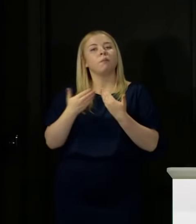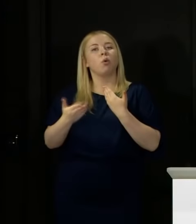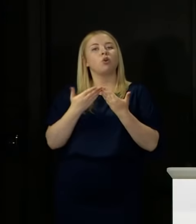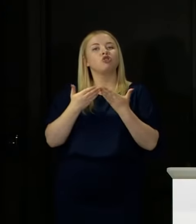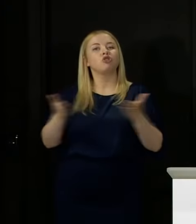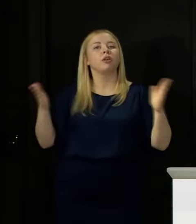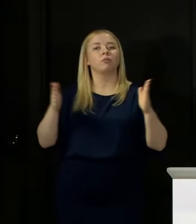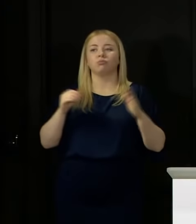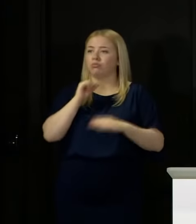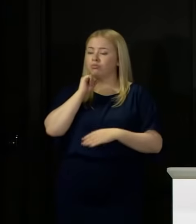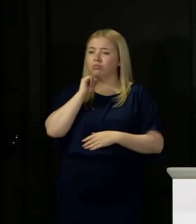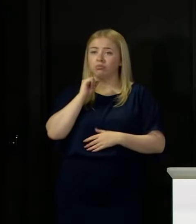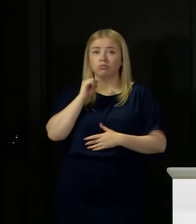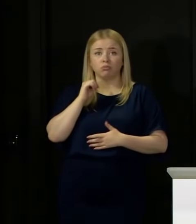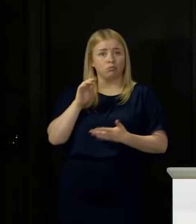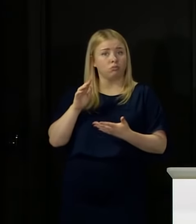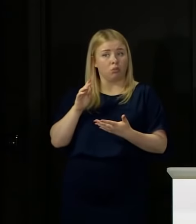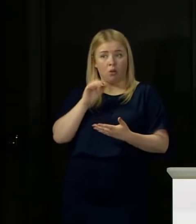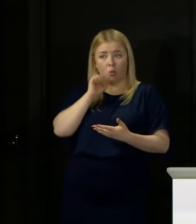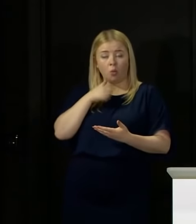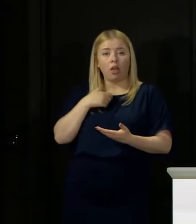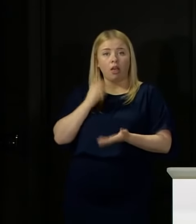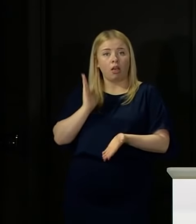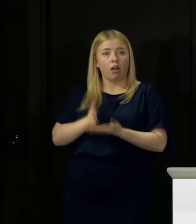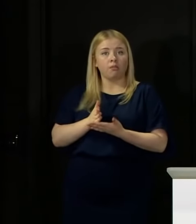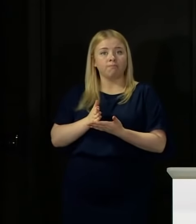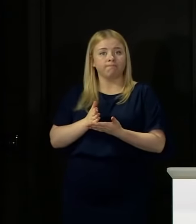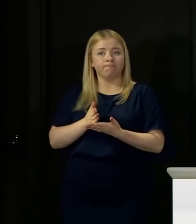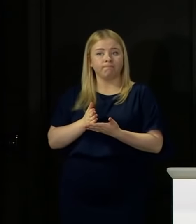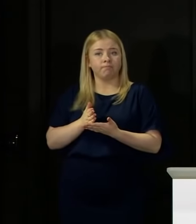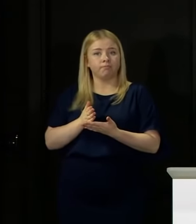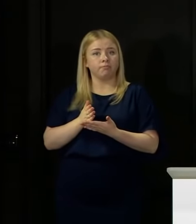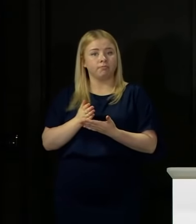we will not shy away from doing the things that we think are necessary to keep this virus